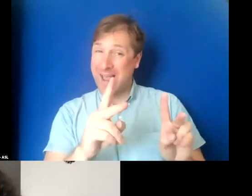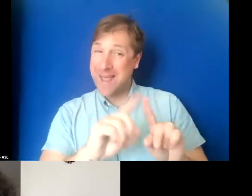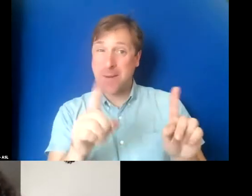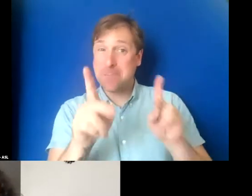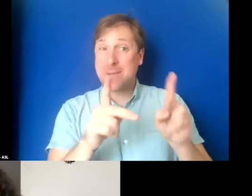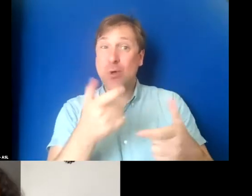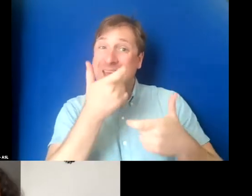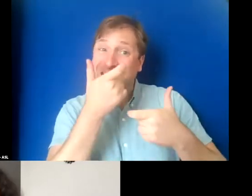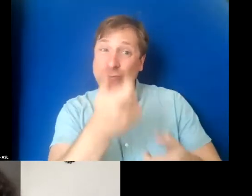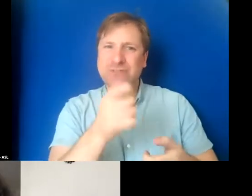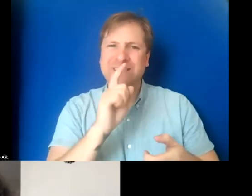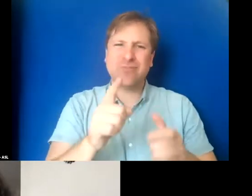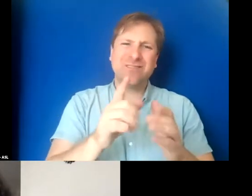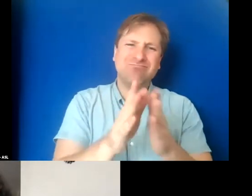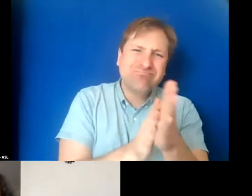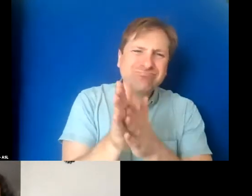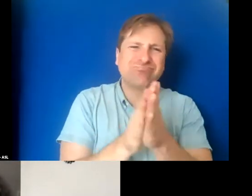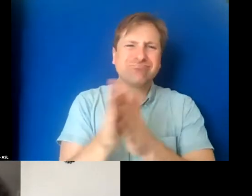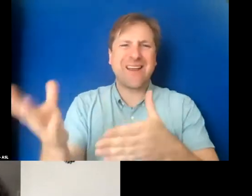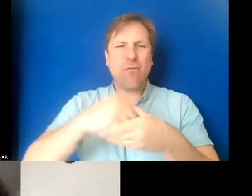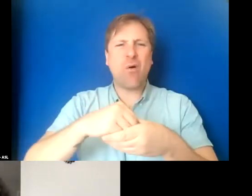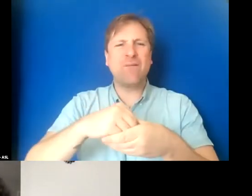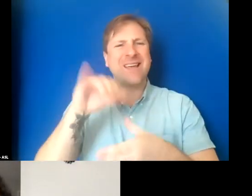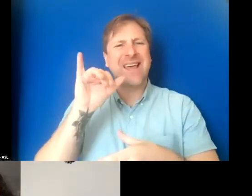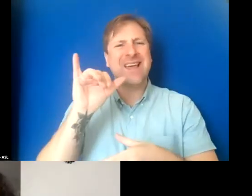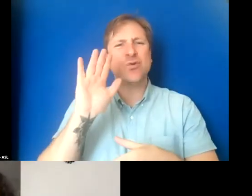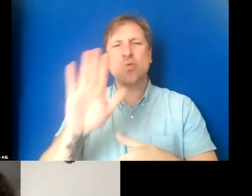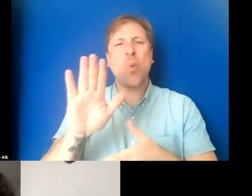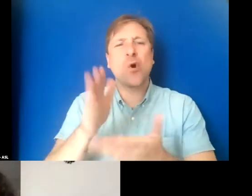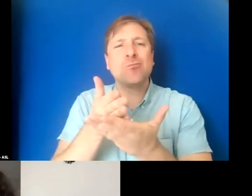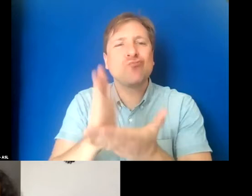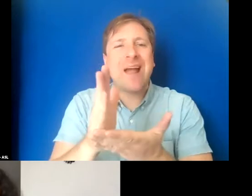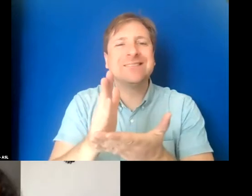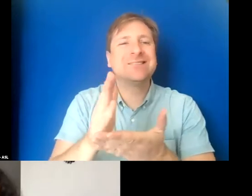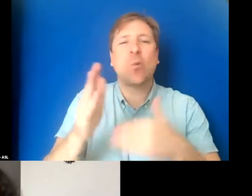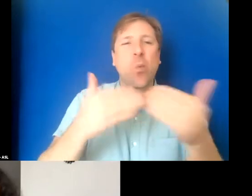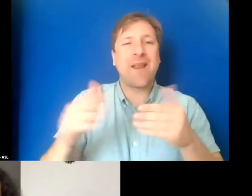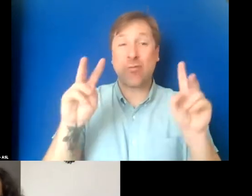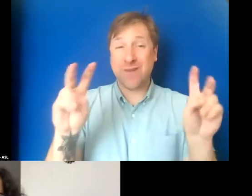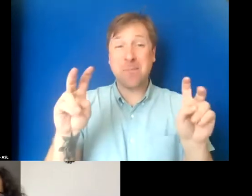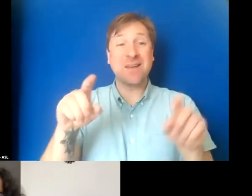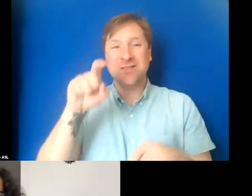and very engaged in working in reproductive rights or whatever topic. Who do need captions.